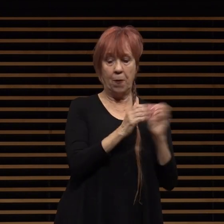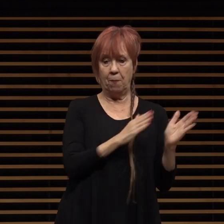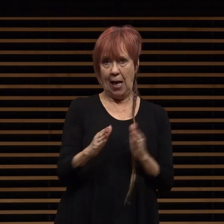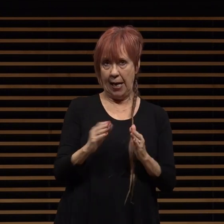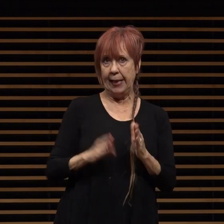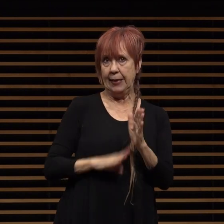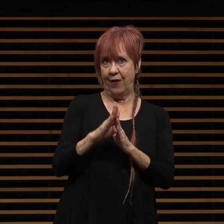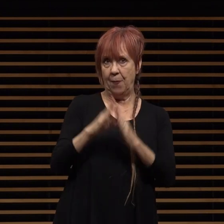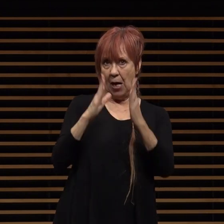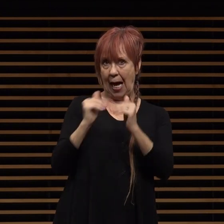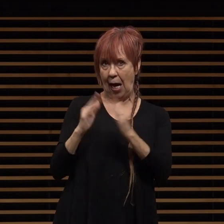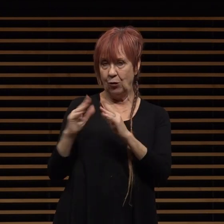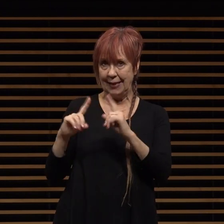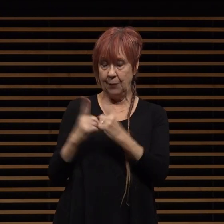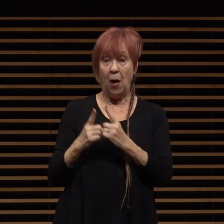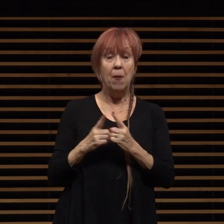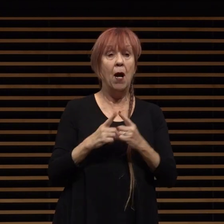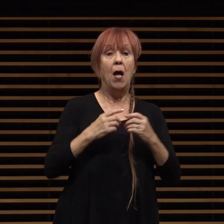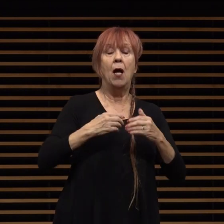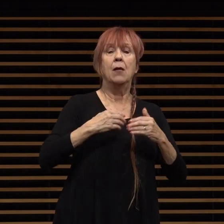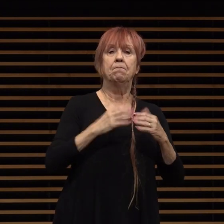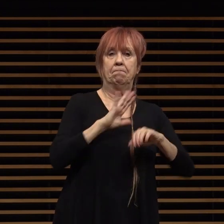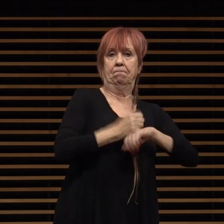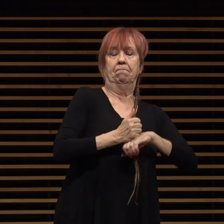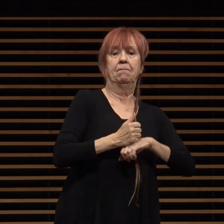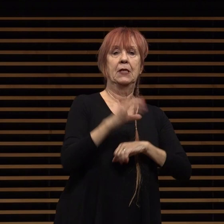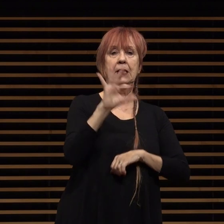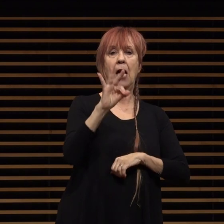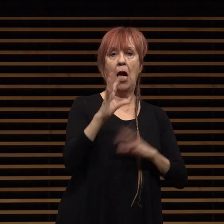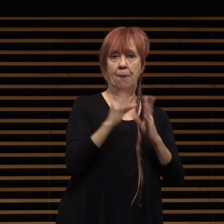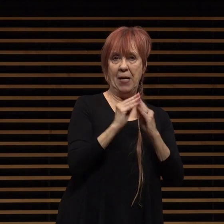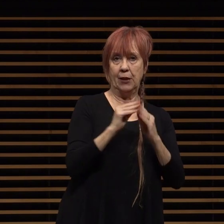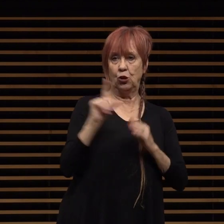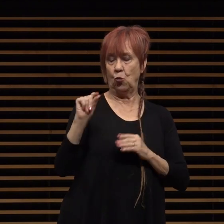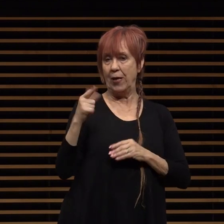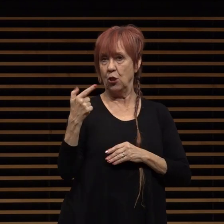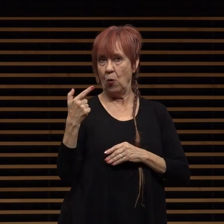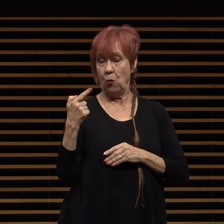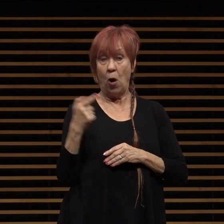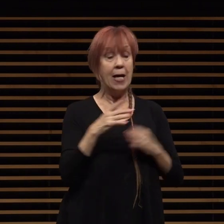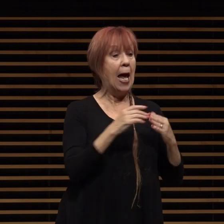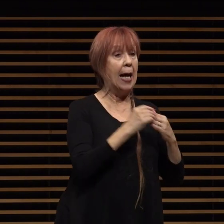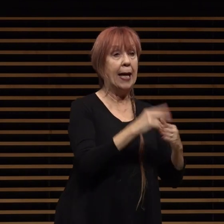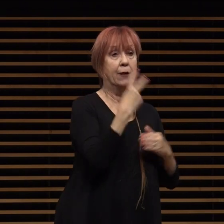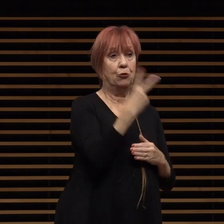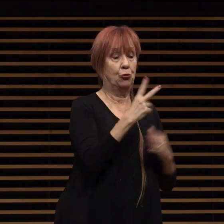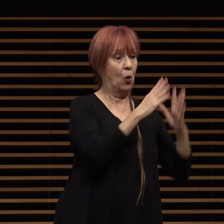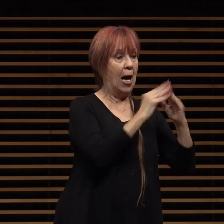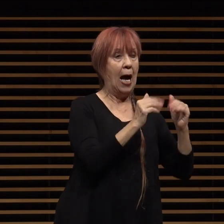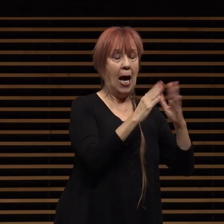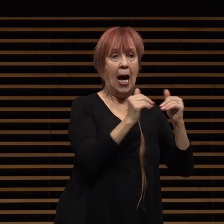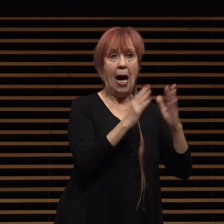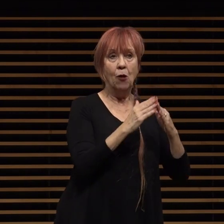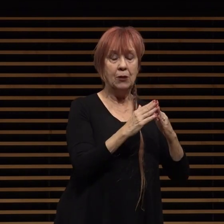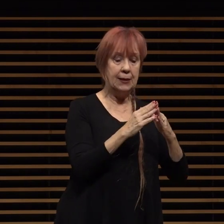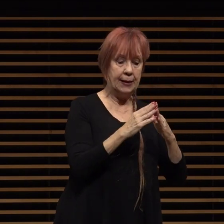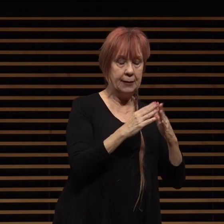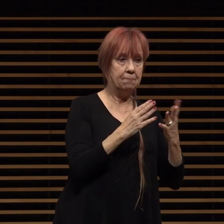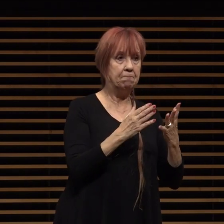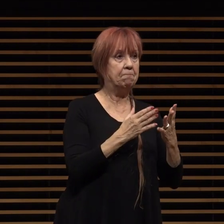departments conducted nine meetings in 2021 and guided two housing elements of